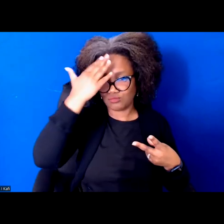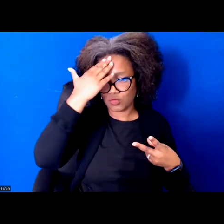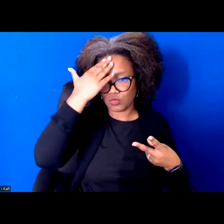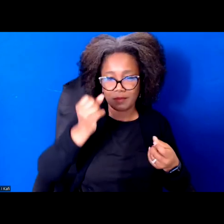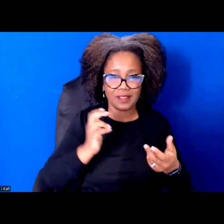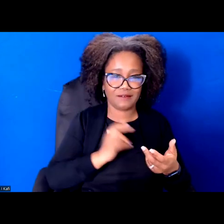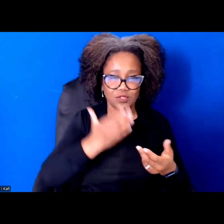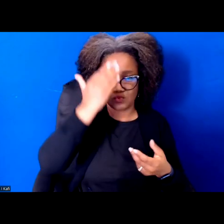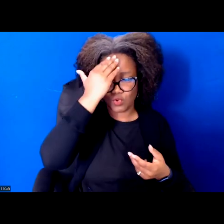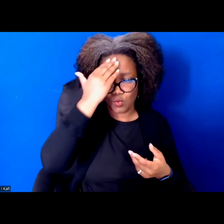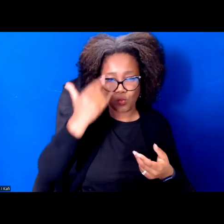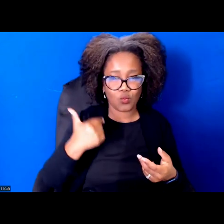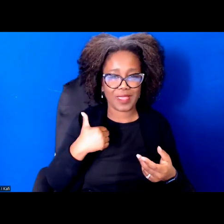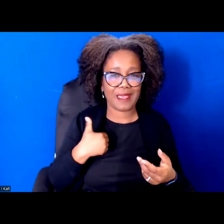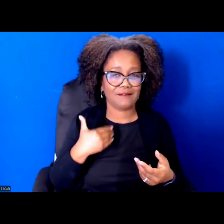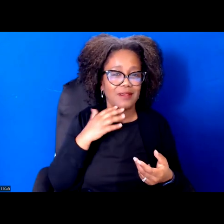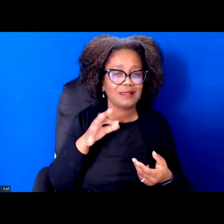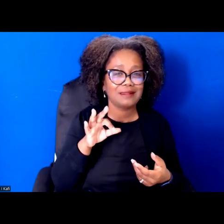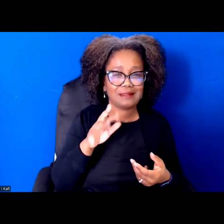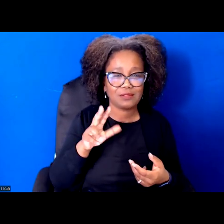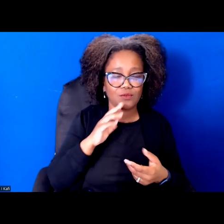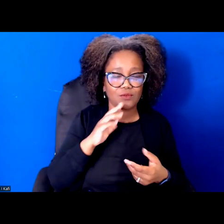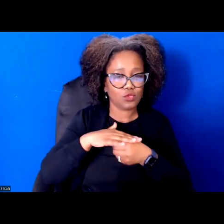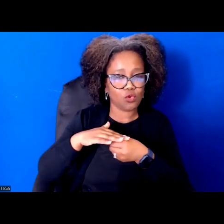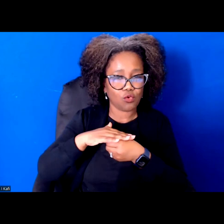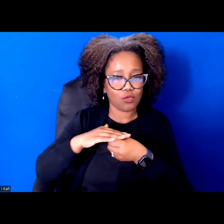We have local affiliates across the state, two in organizing in counties.